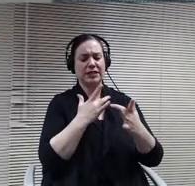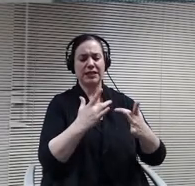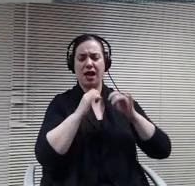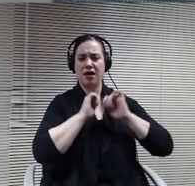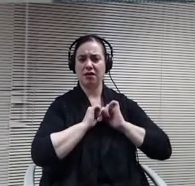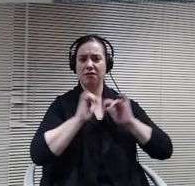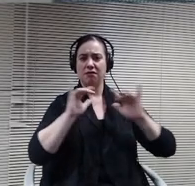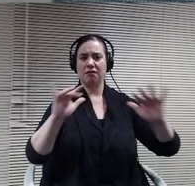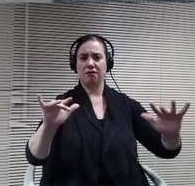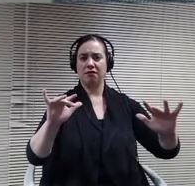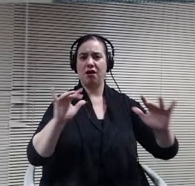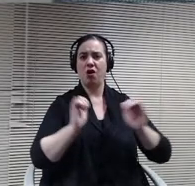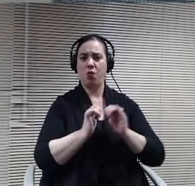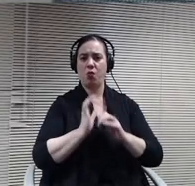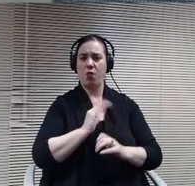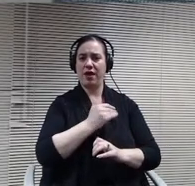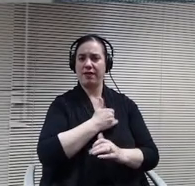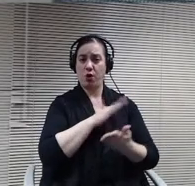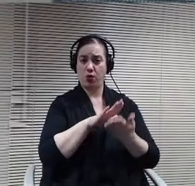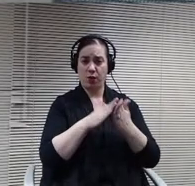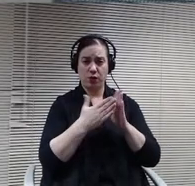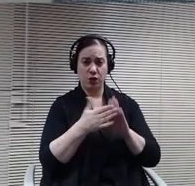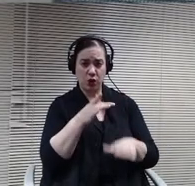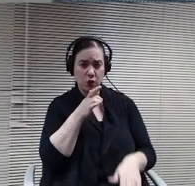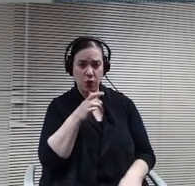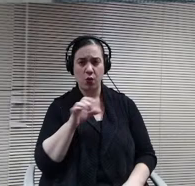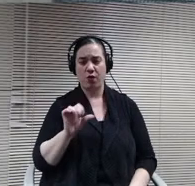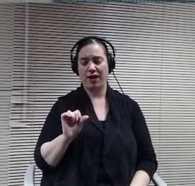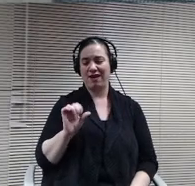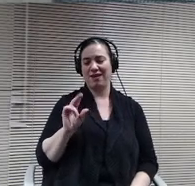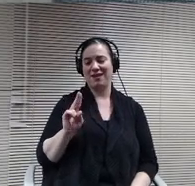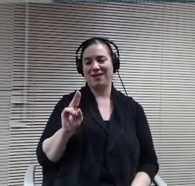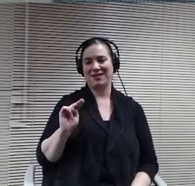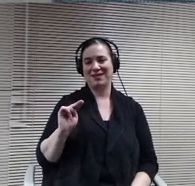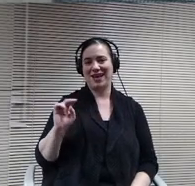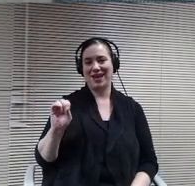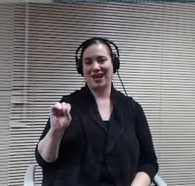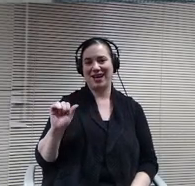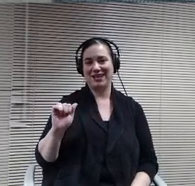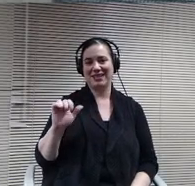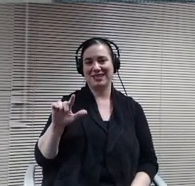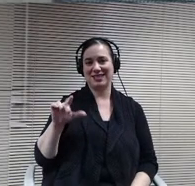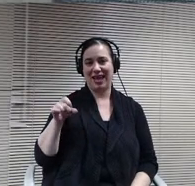sailor. And so we're recommending that you designate them for legal publications.